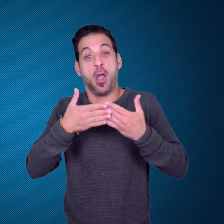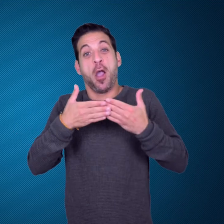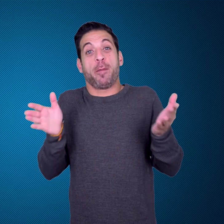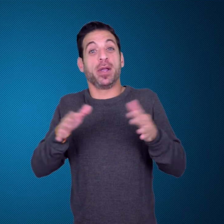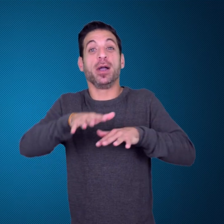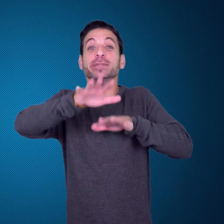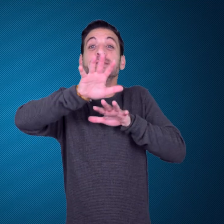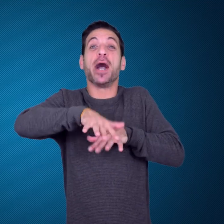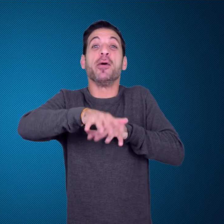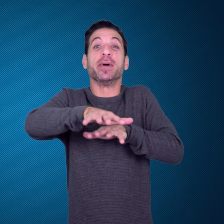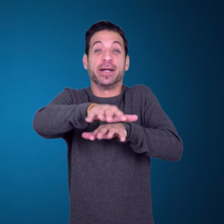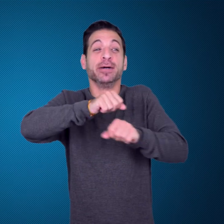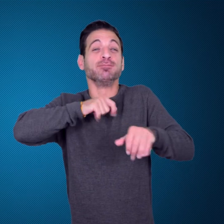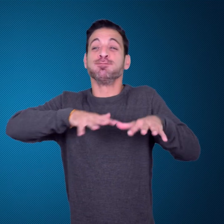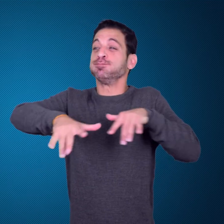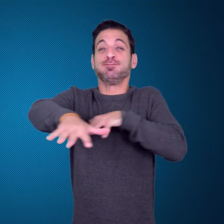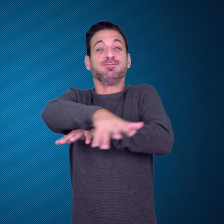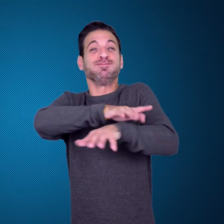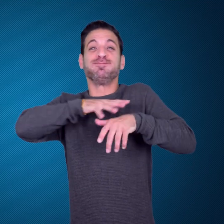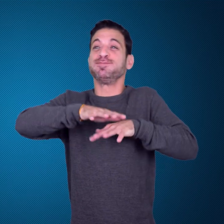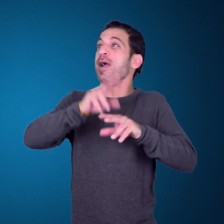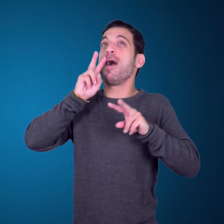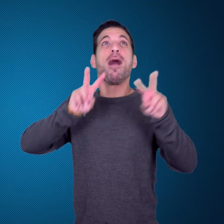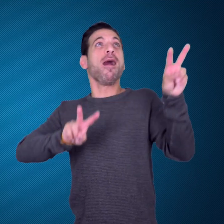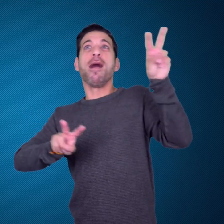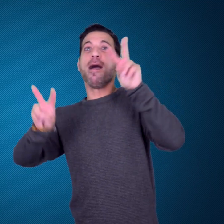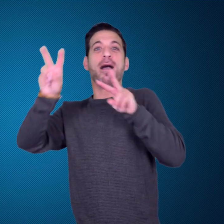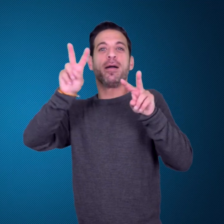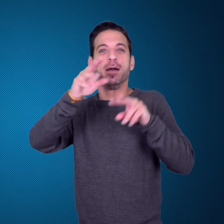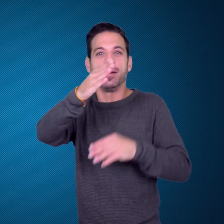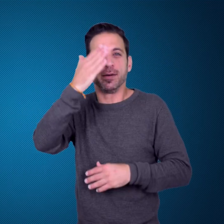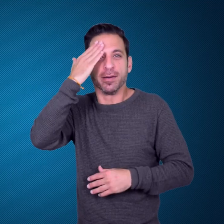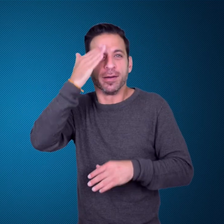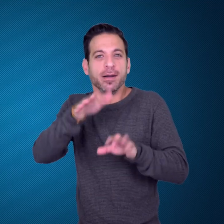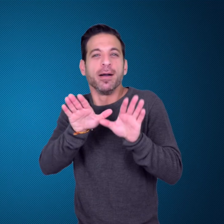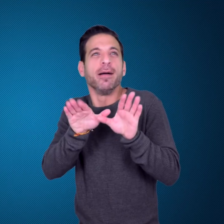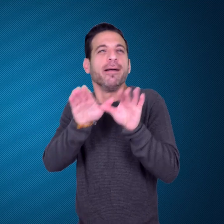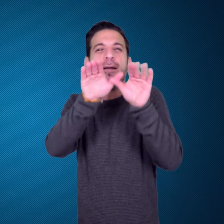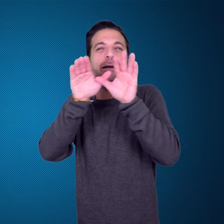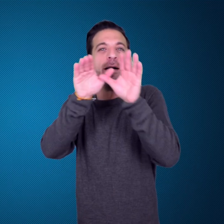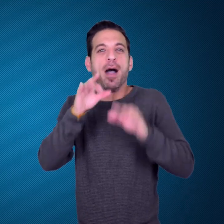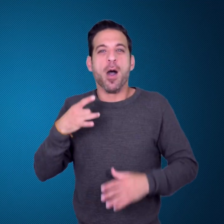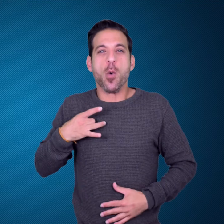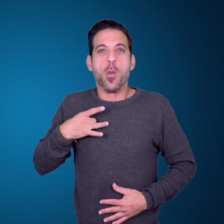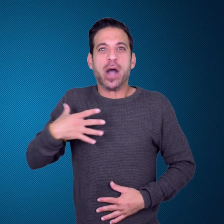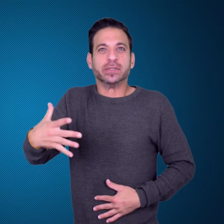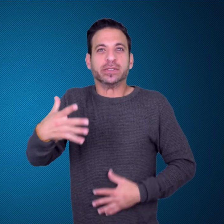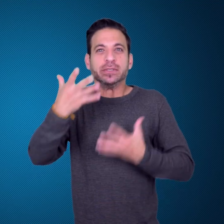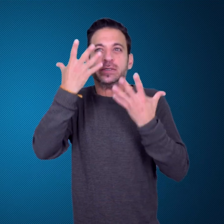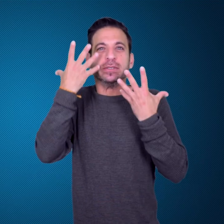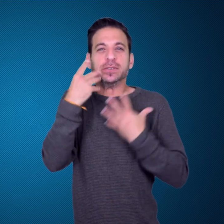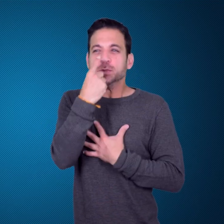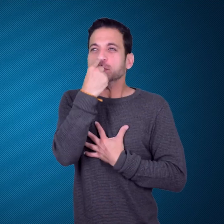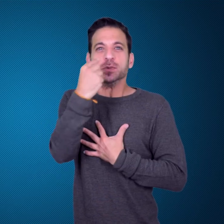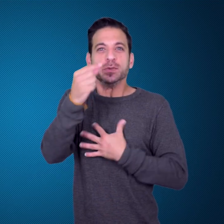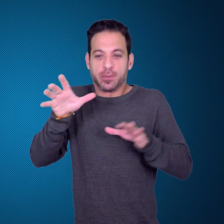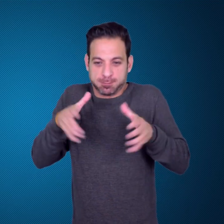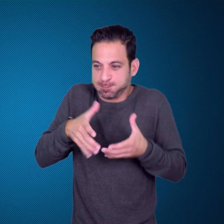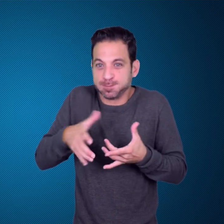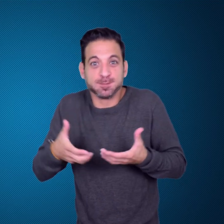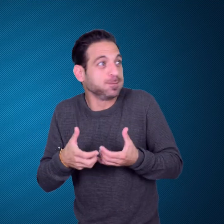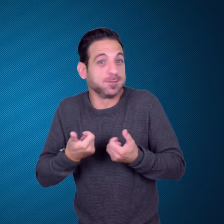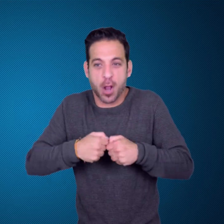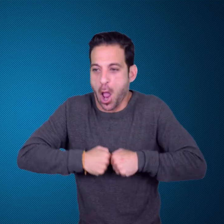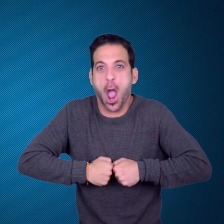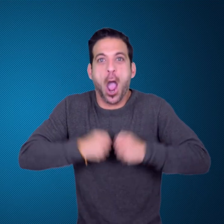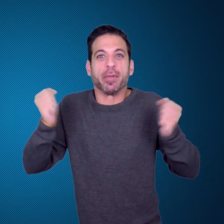At the opening ceremony a flock of doves was